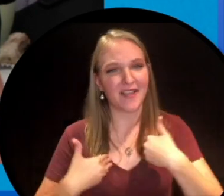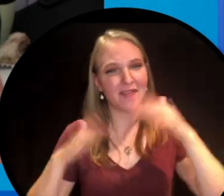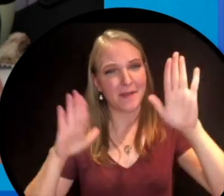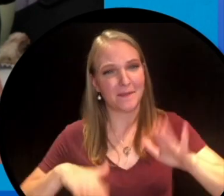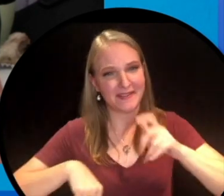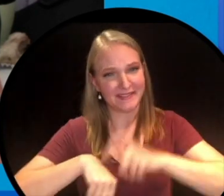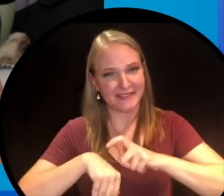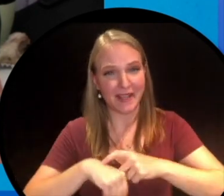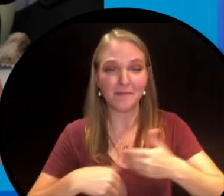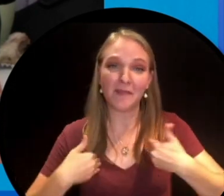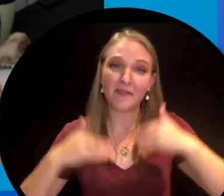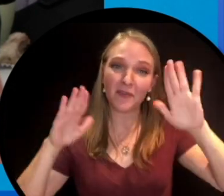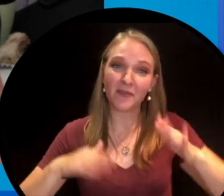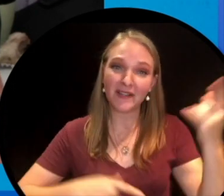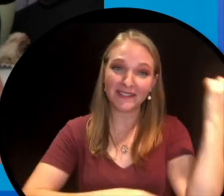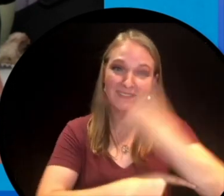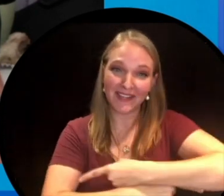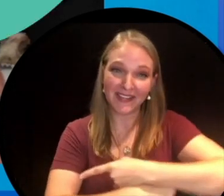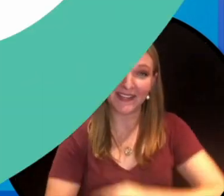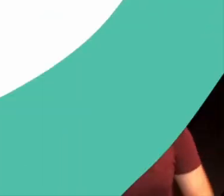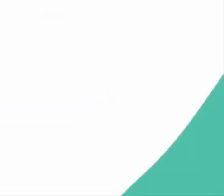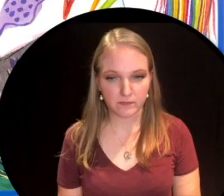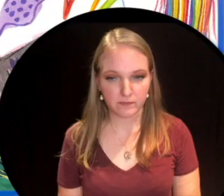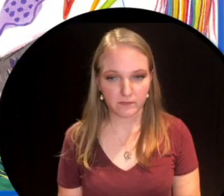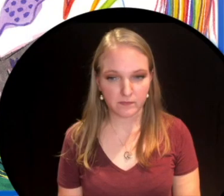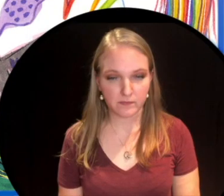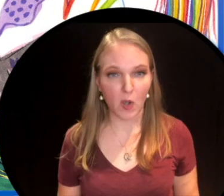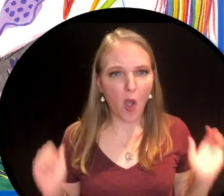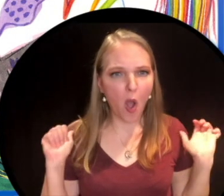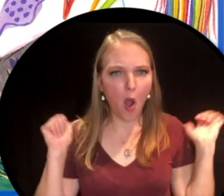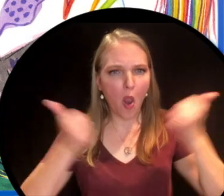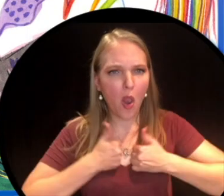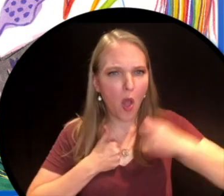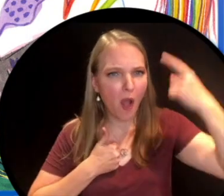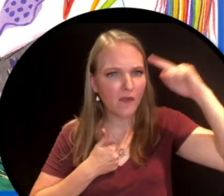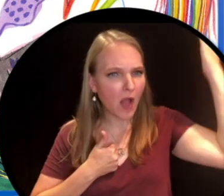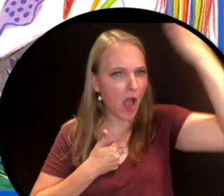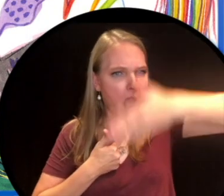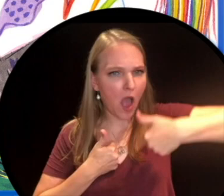for watching. I hope you have an amazing time. Have a great day. I want an invisibility cloak.